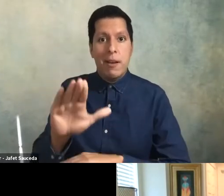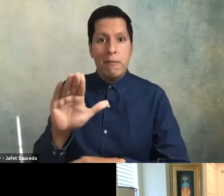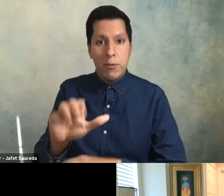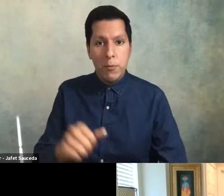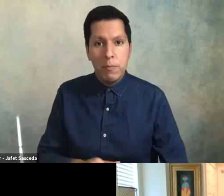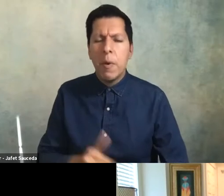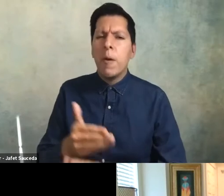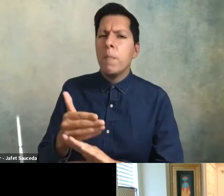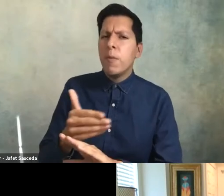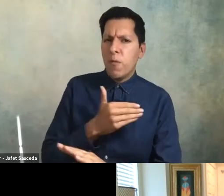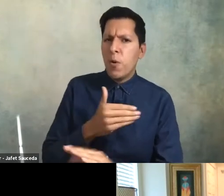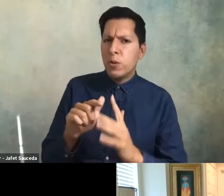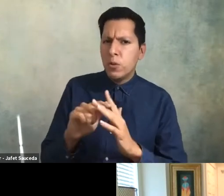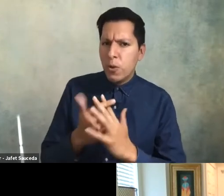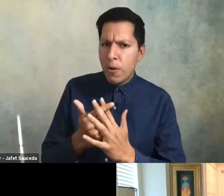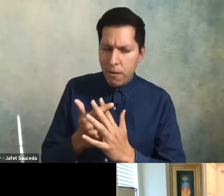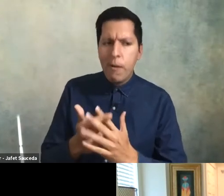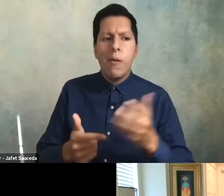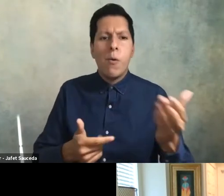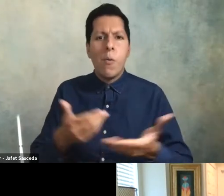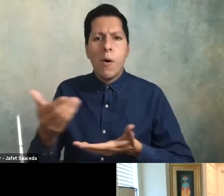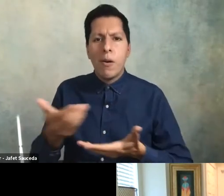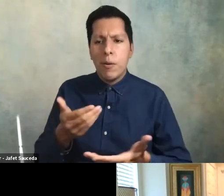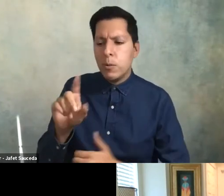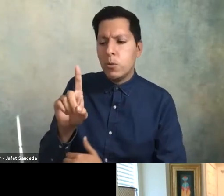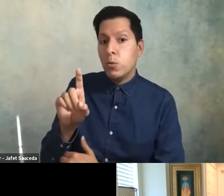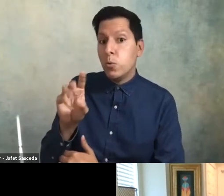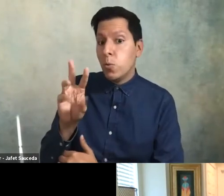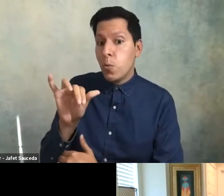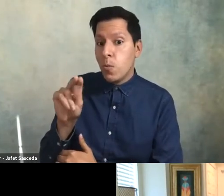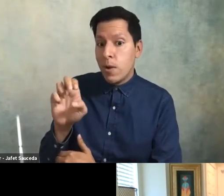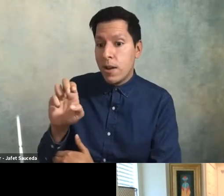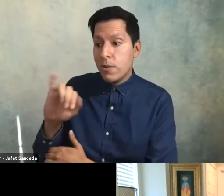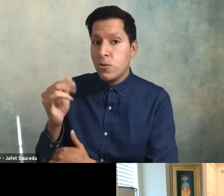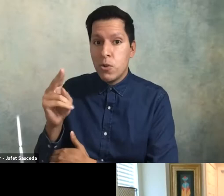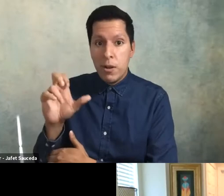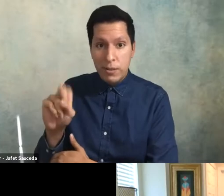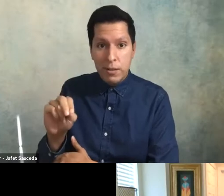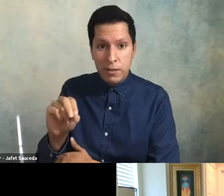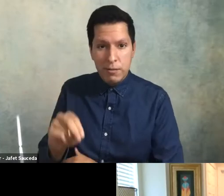program i want to welcome dwayne johnson who will be presenting csun's land acknowledgement